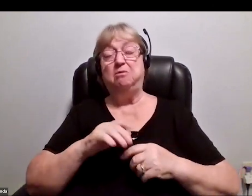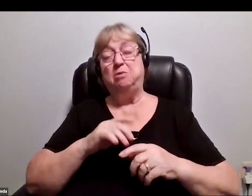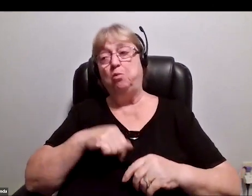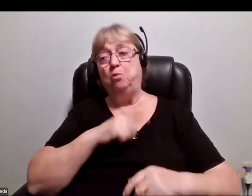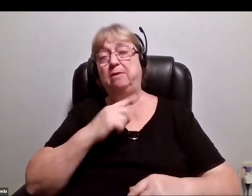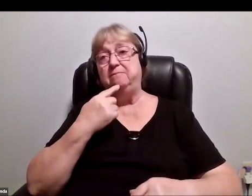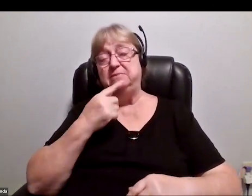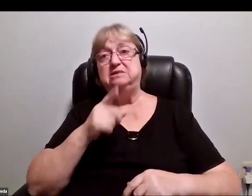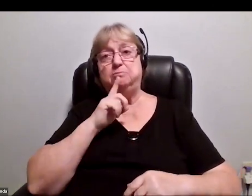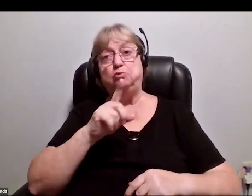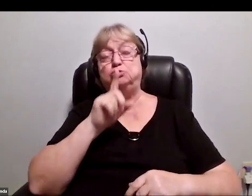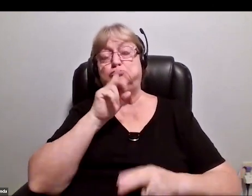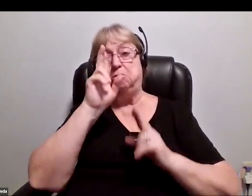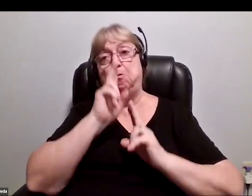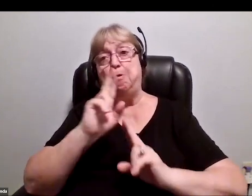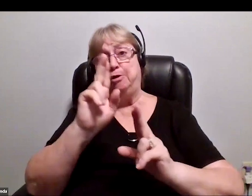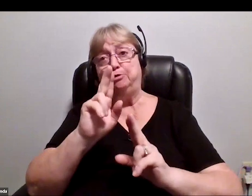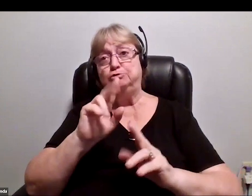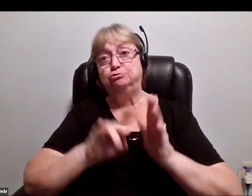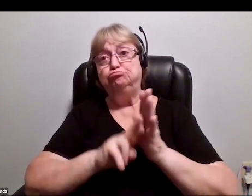to go to space with these three people.